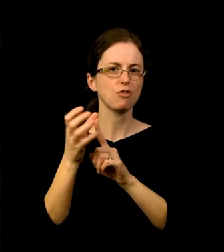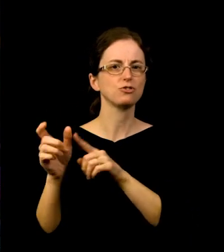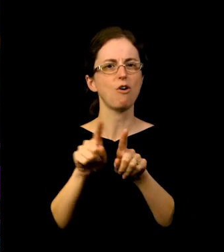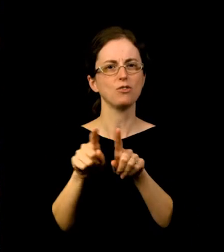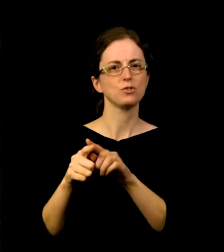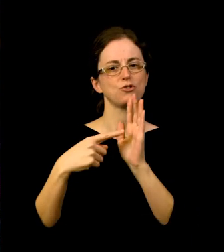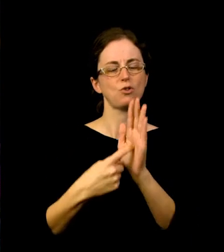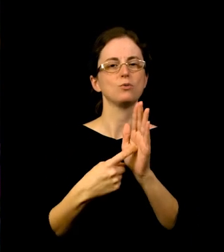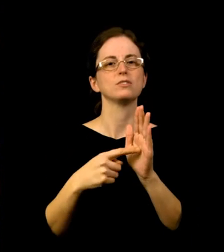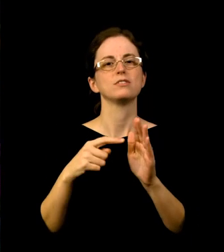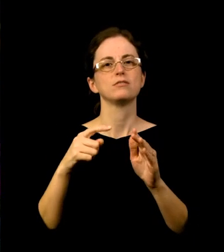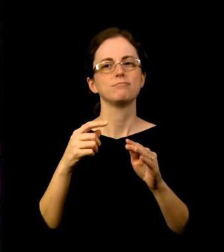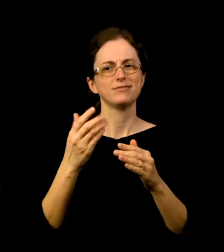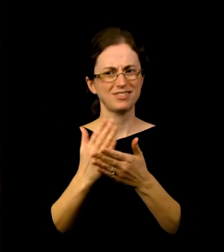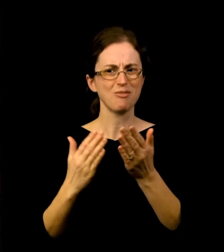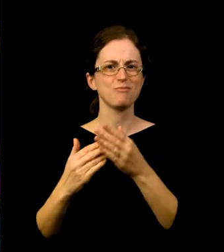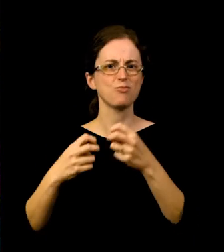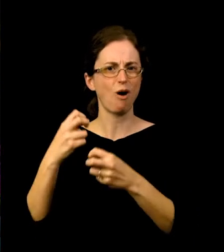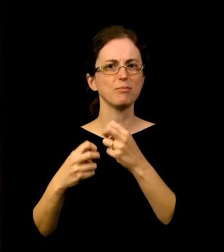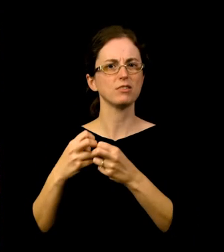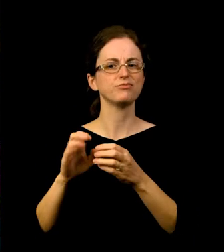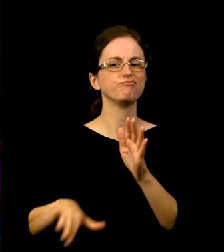such as the preponderance of Murdered and Missing Indigenous women.